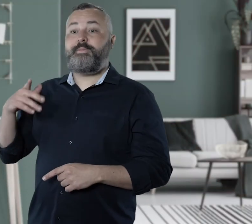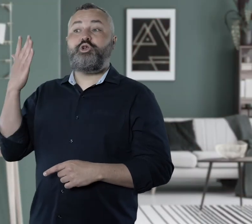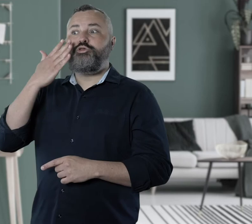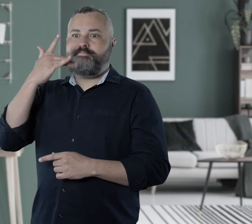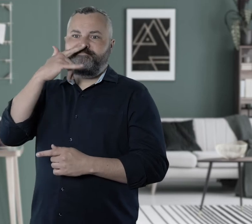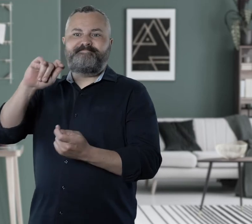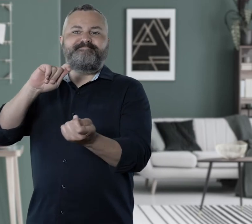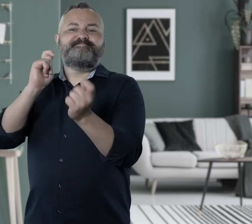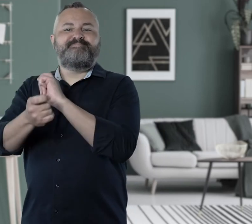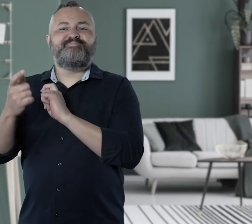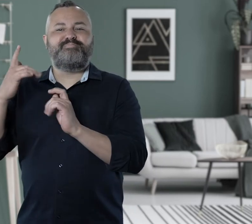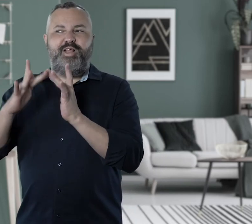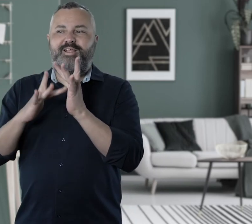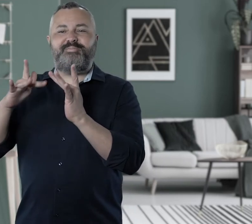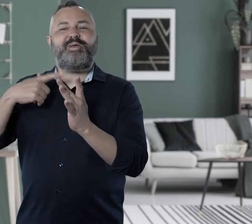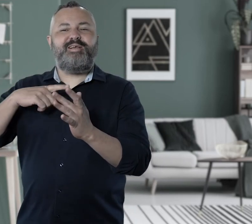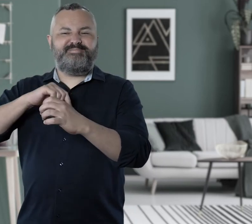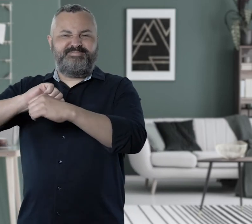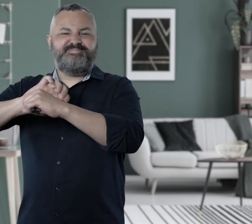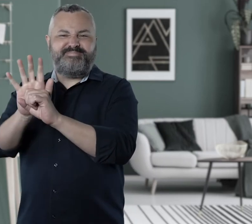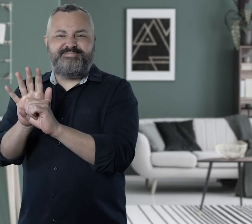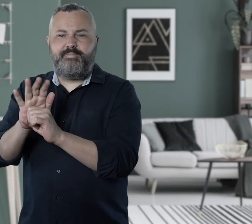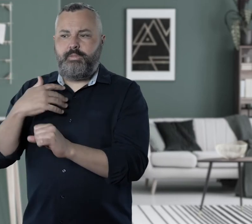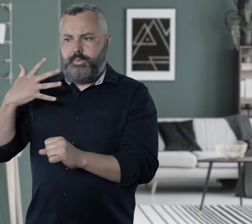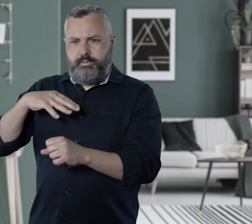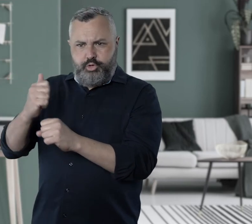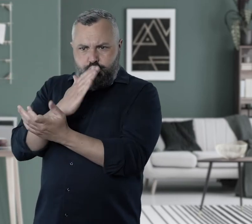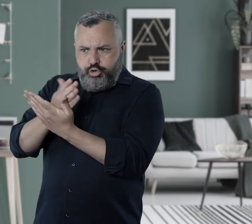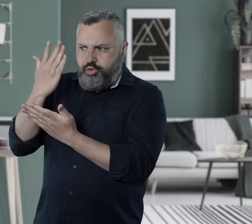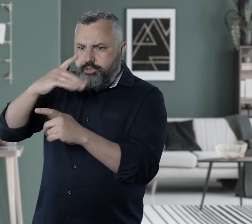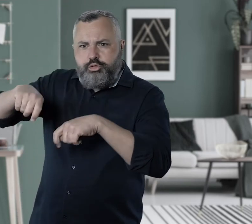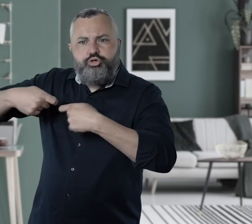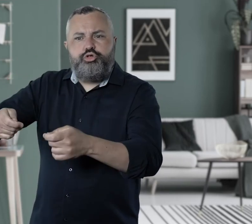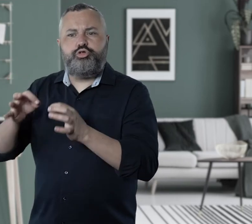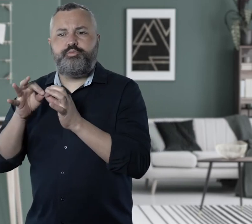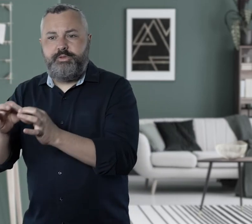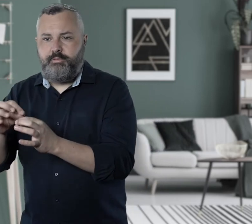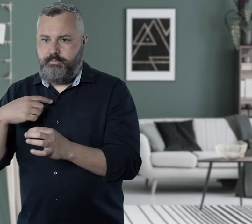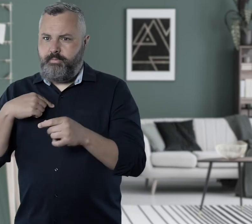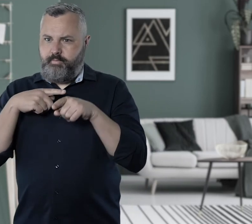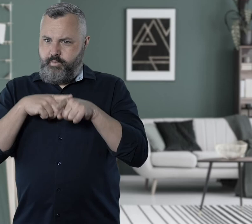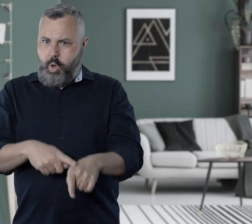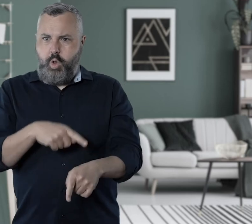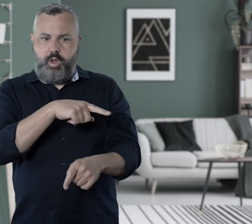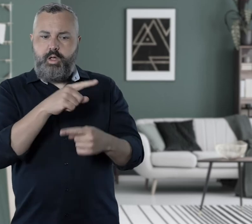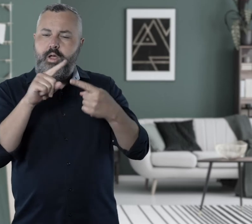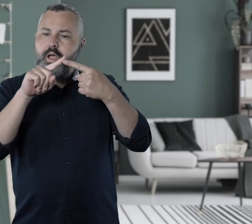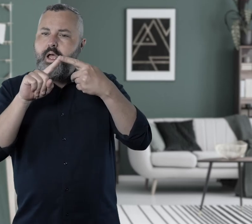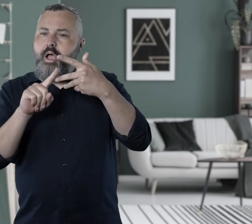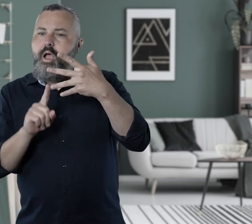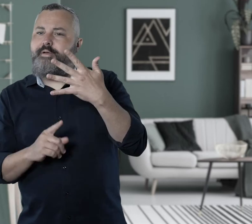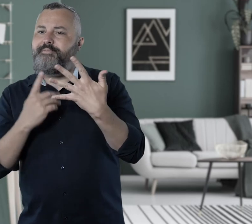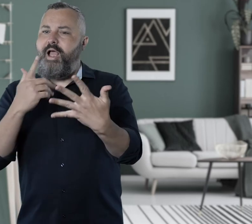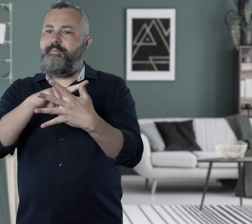of a deaf child is contacting their child's school about arranging an interpreter during the remote learning period. Referring to the guide,